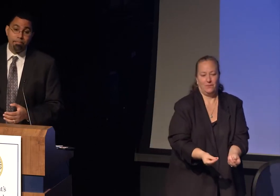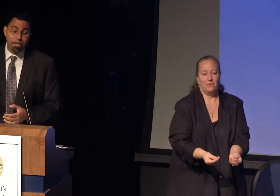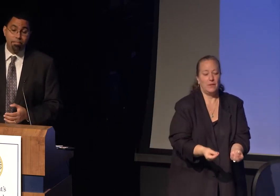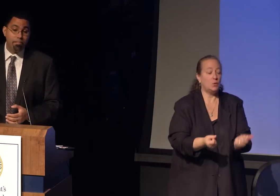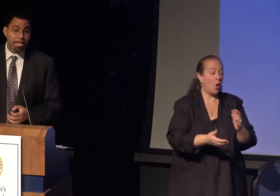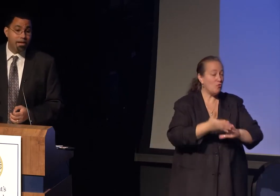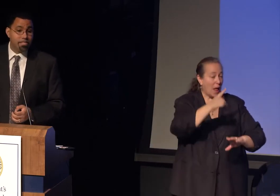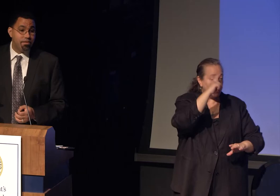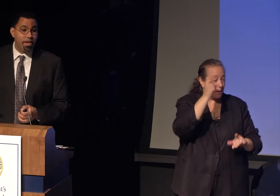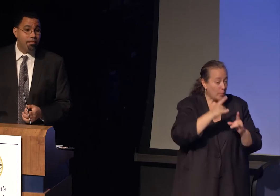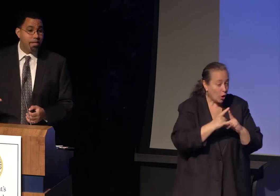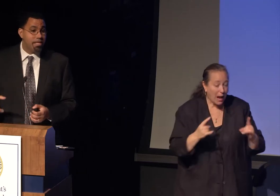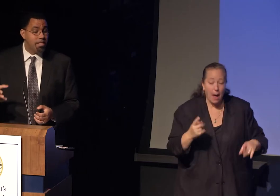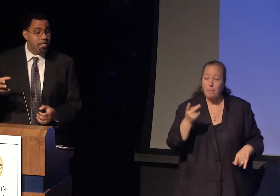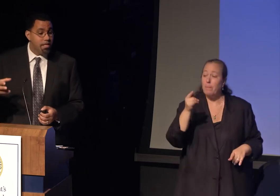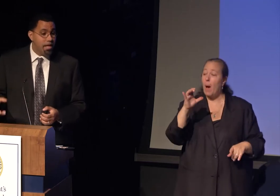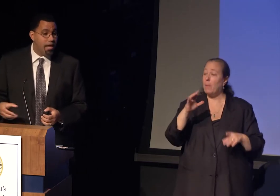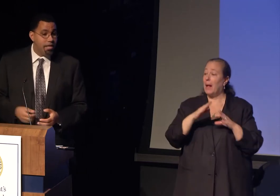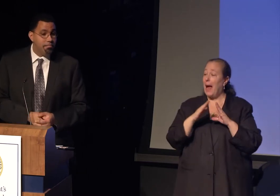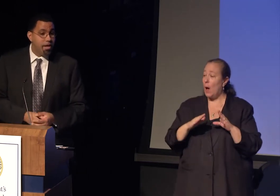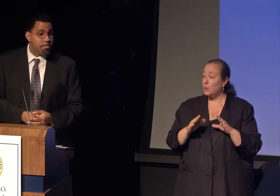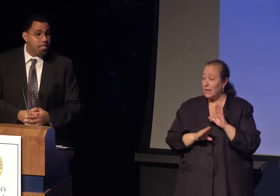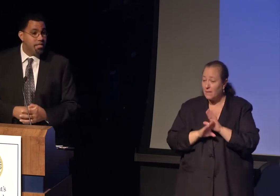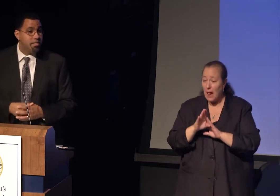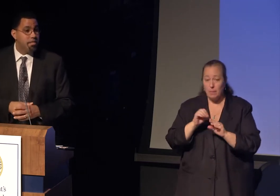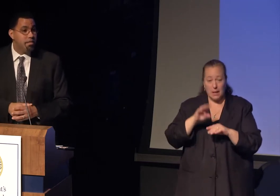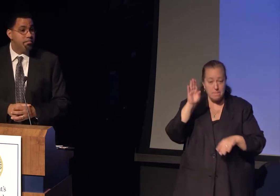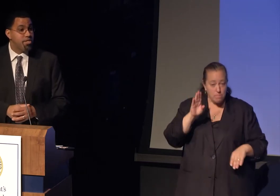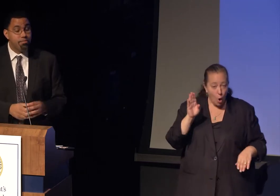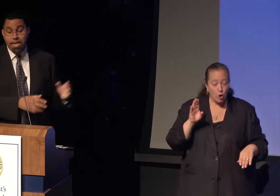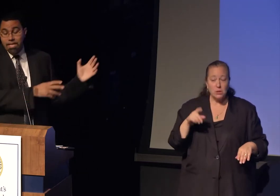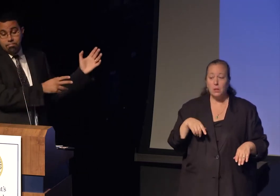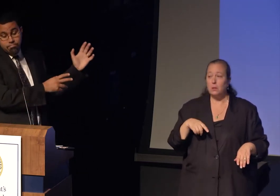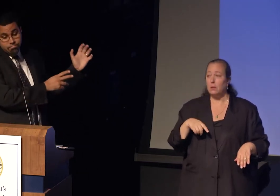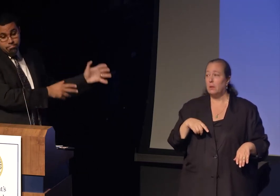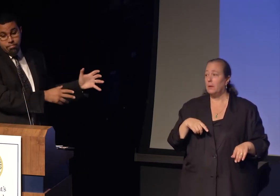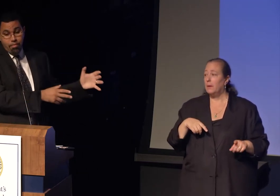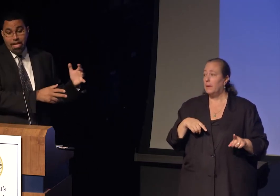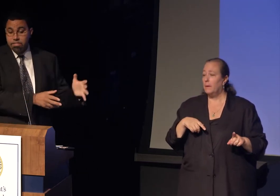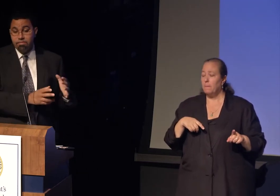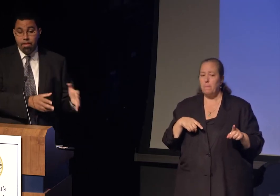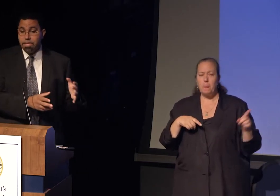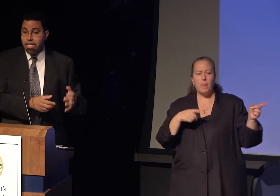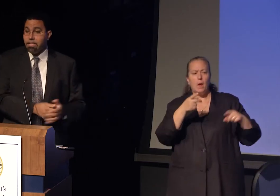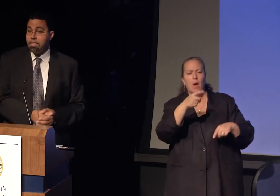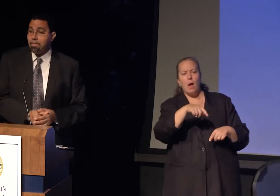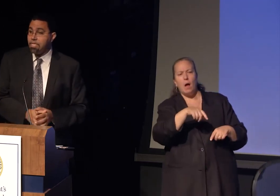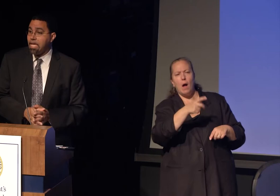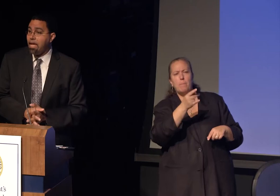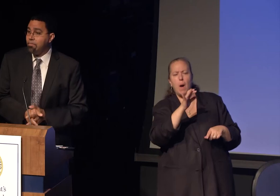in a public housing development in Boston, Mission Main public housing development, at the time,